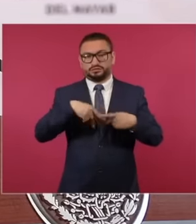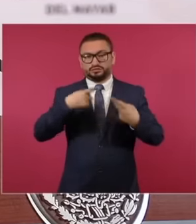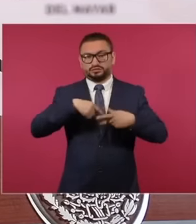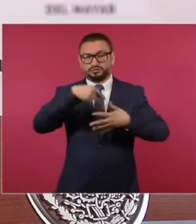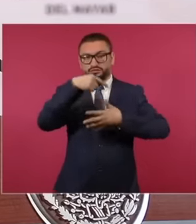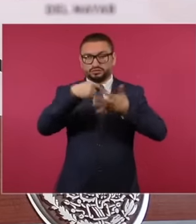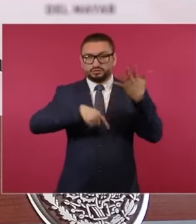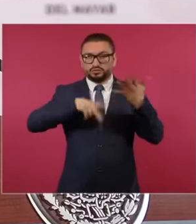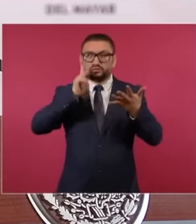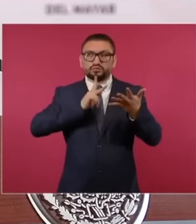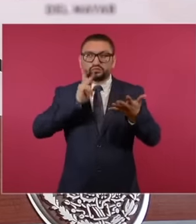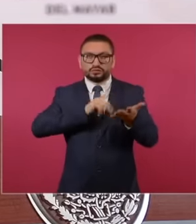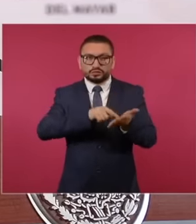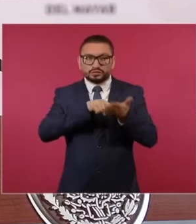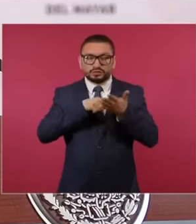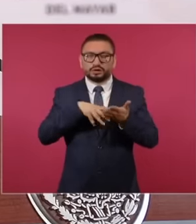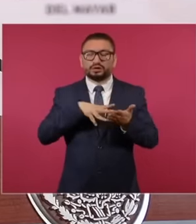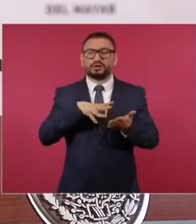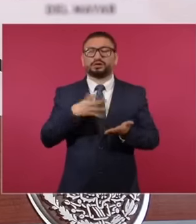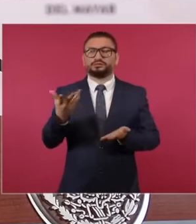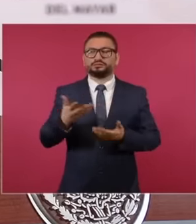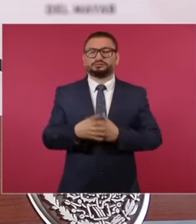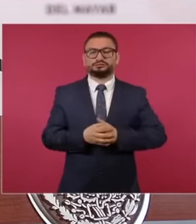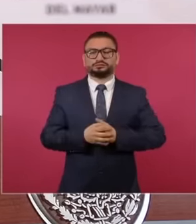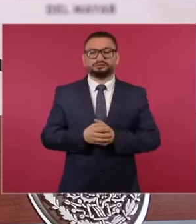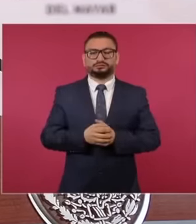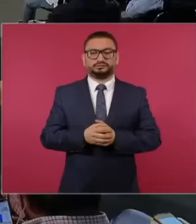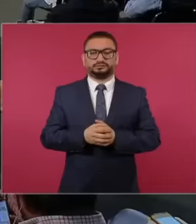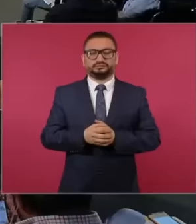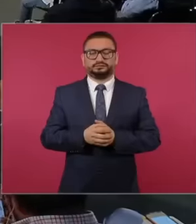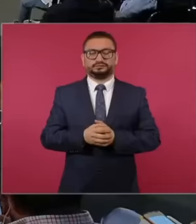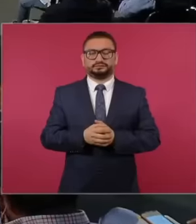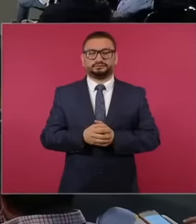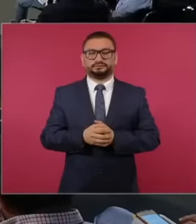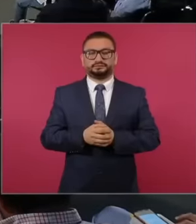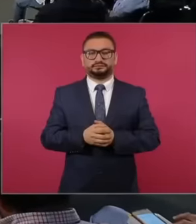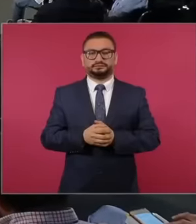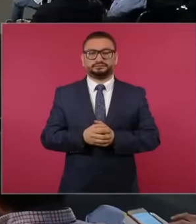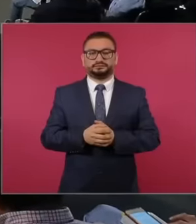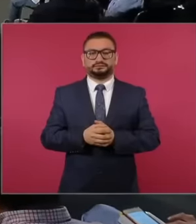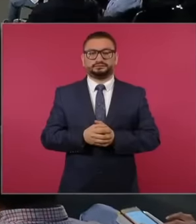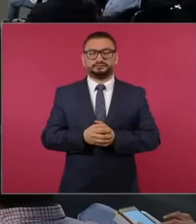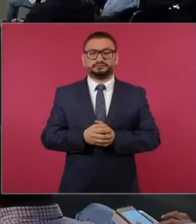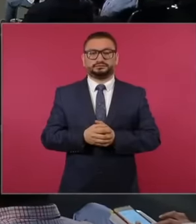background be released, but